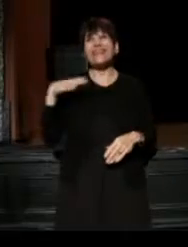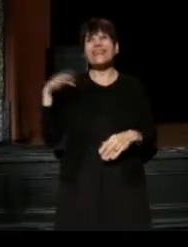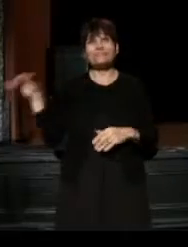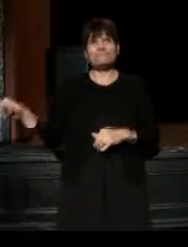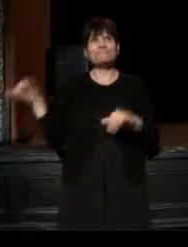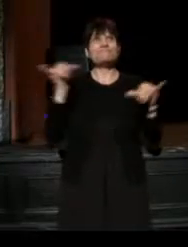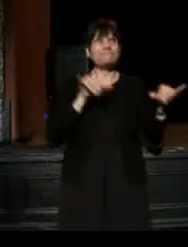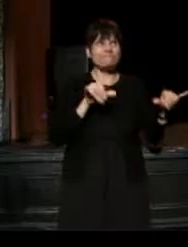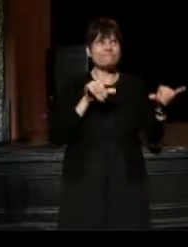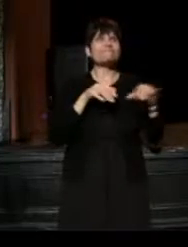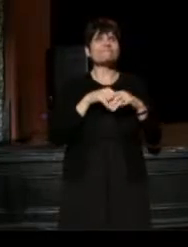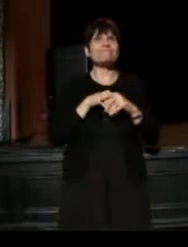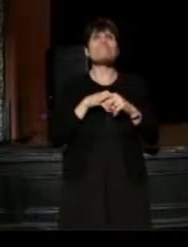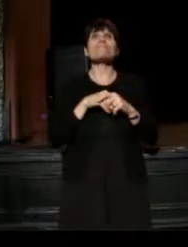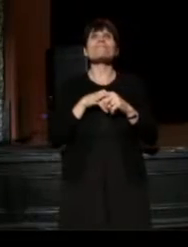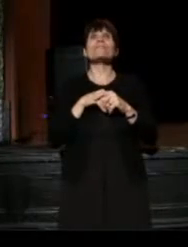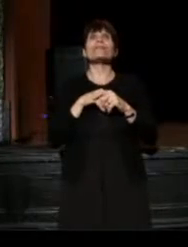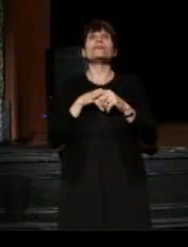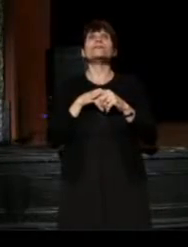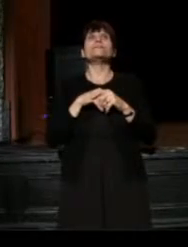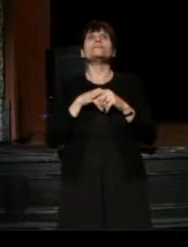So, I want to put that out.